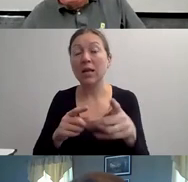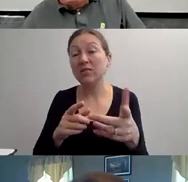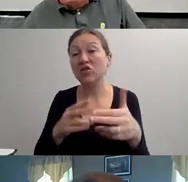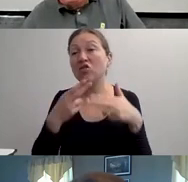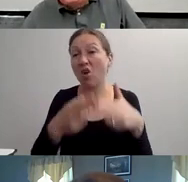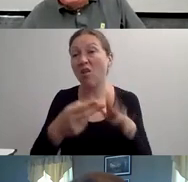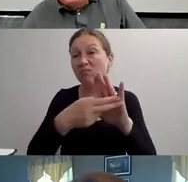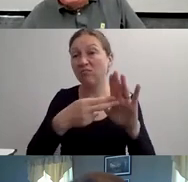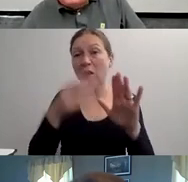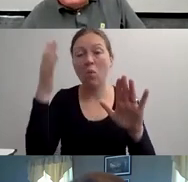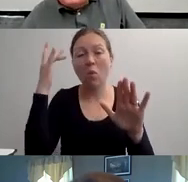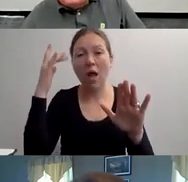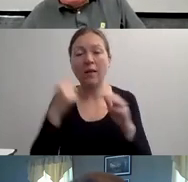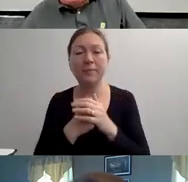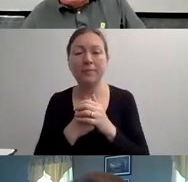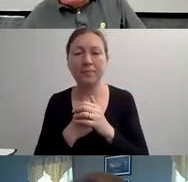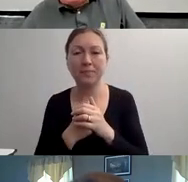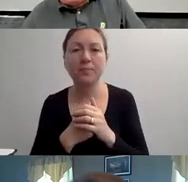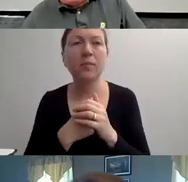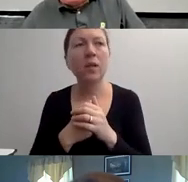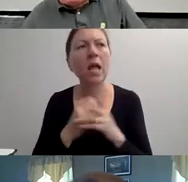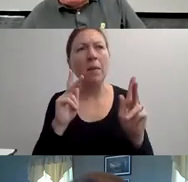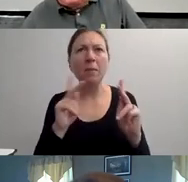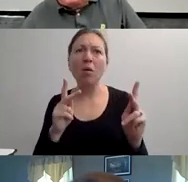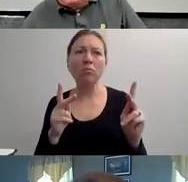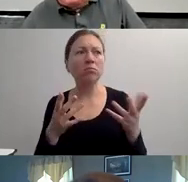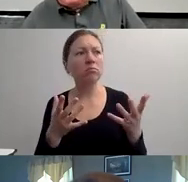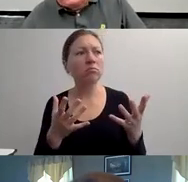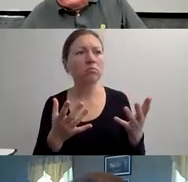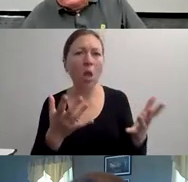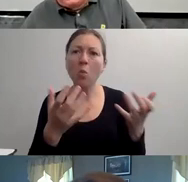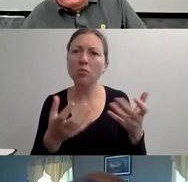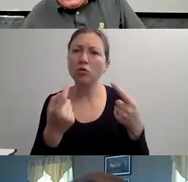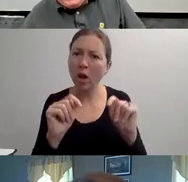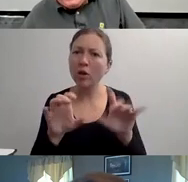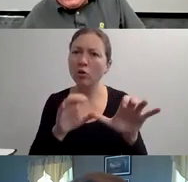BECKER, I'LL HAND IT OVER TO YOU." ">> WOW.